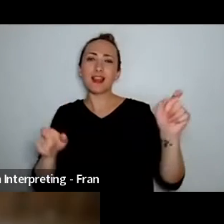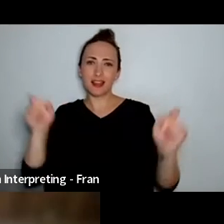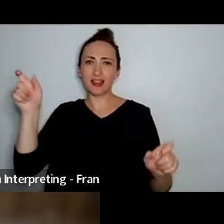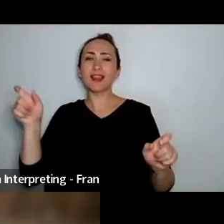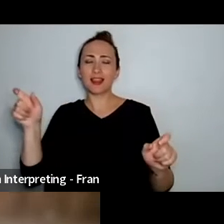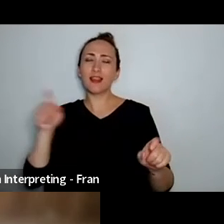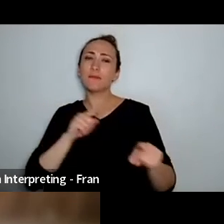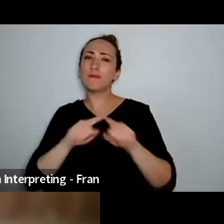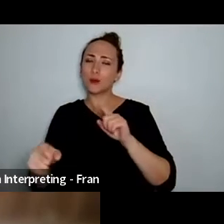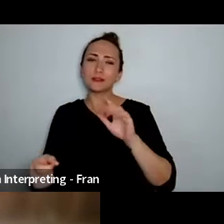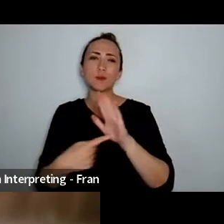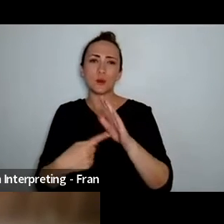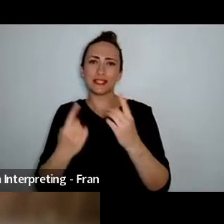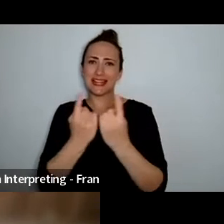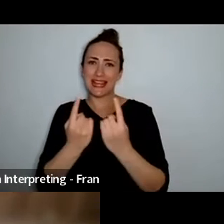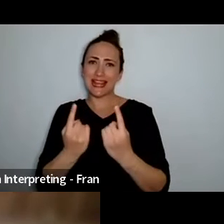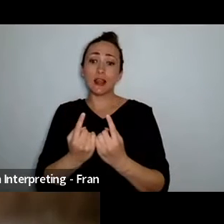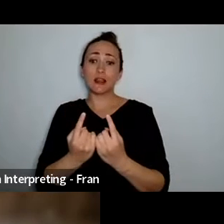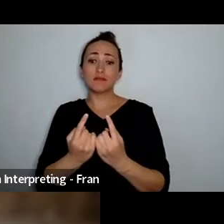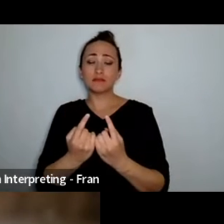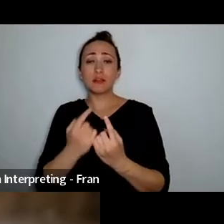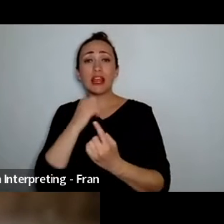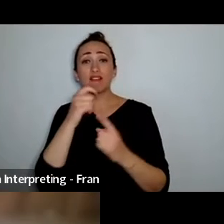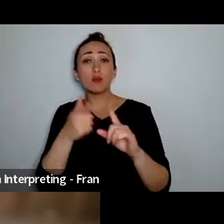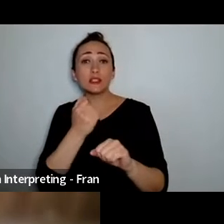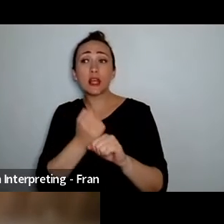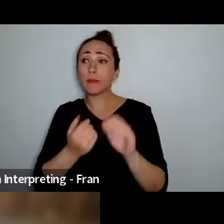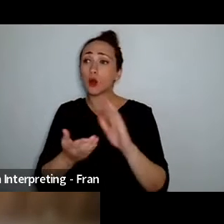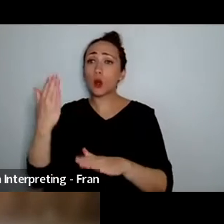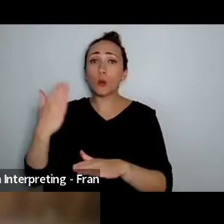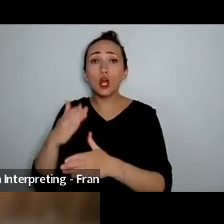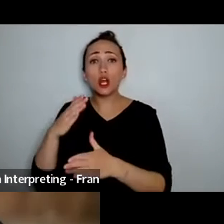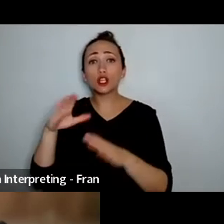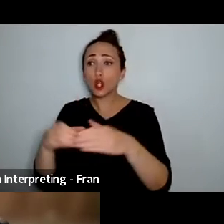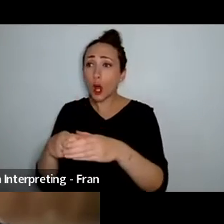going into a room teaching a workshop uh working with people who didn't know it was possible to